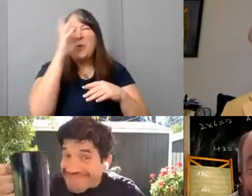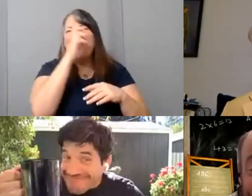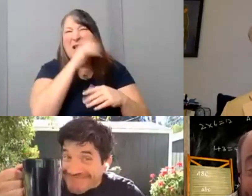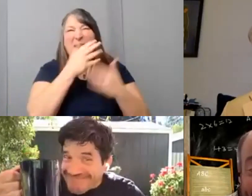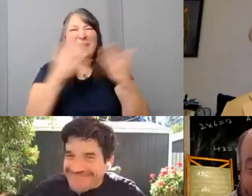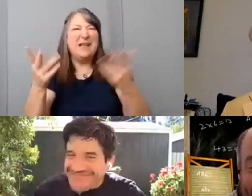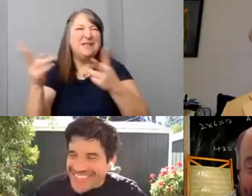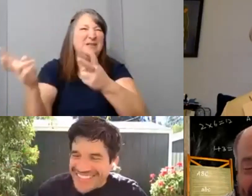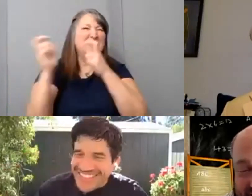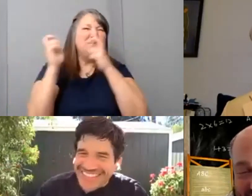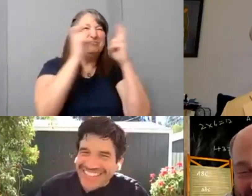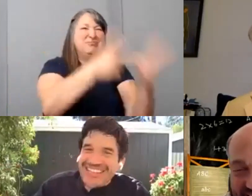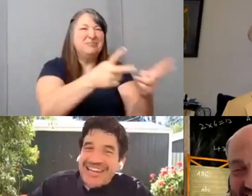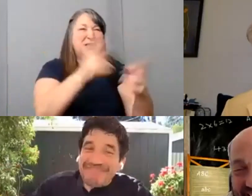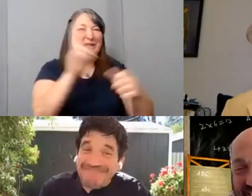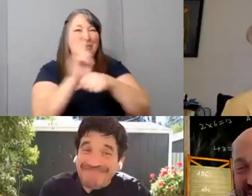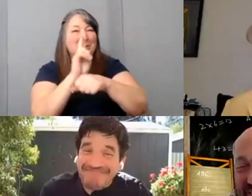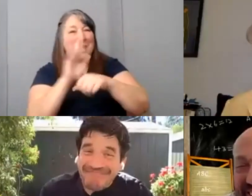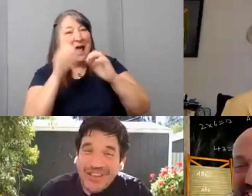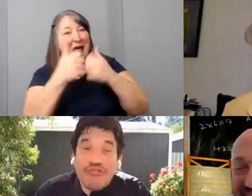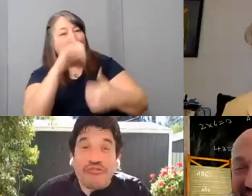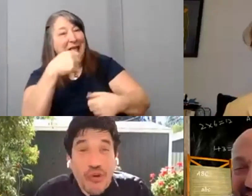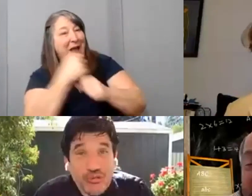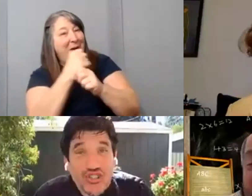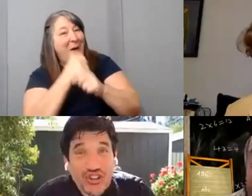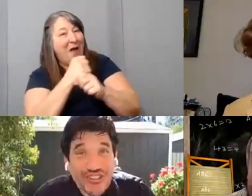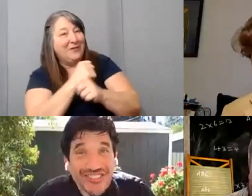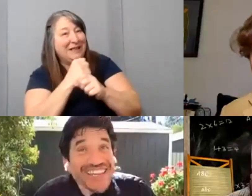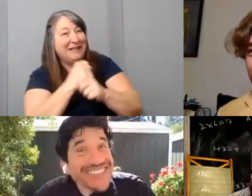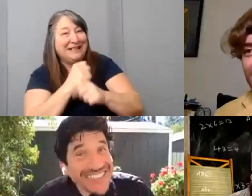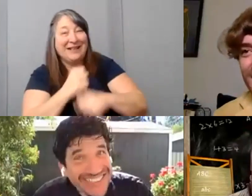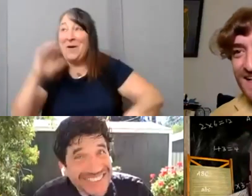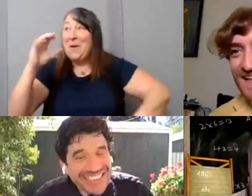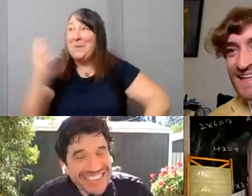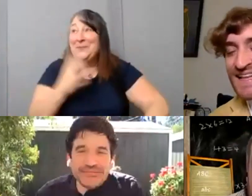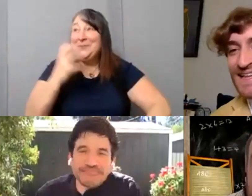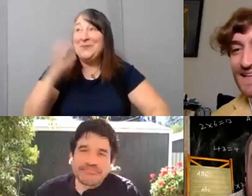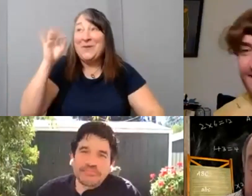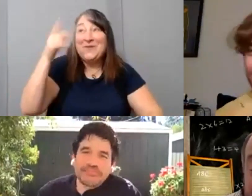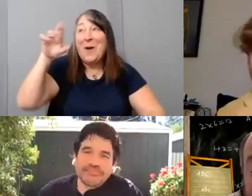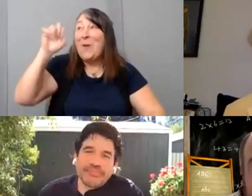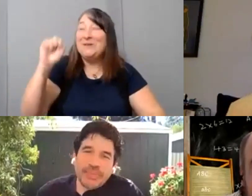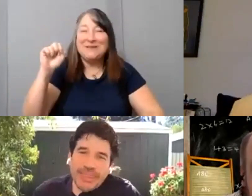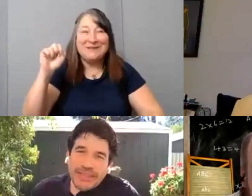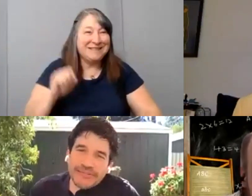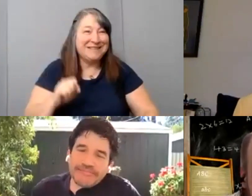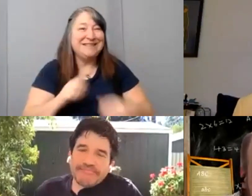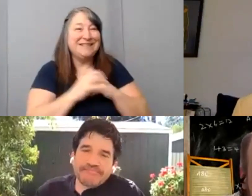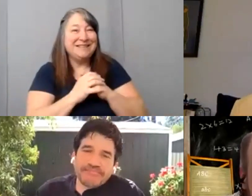How's that coffee? You know, weird things that you can pull from Storyblocks.